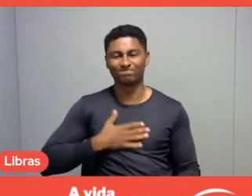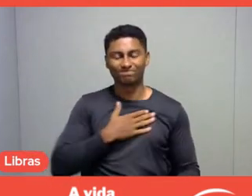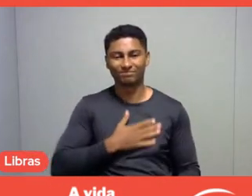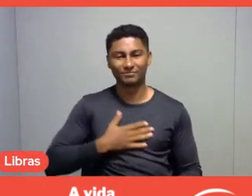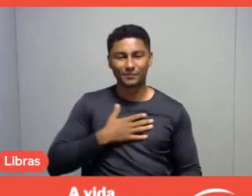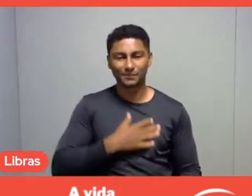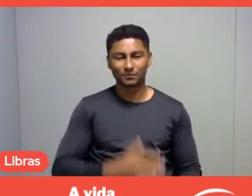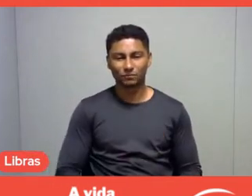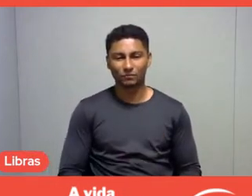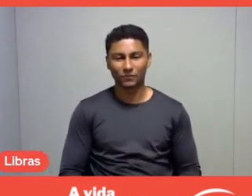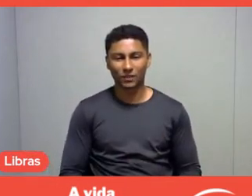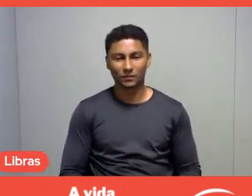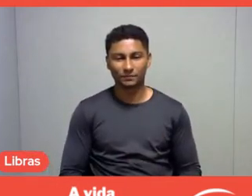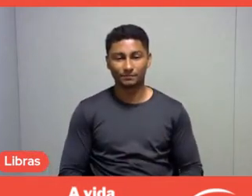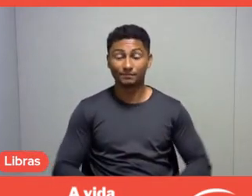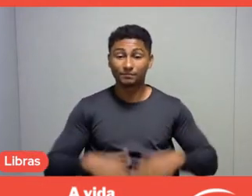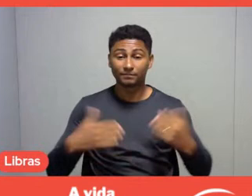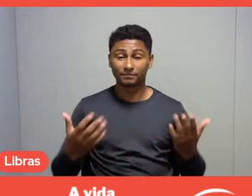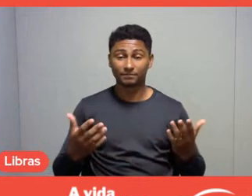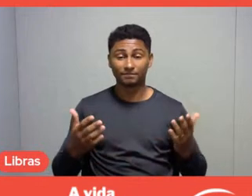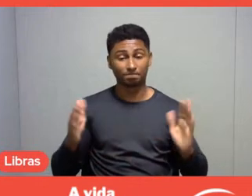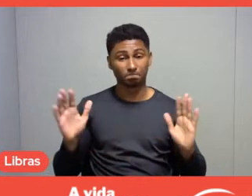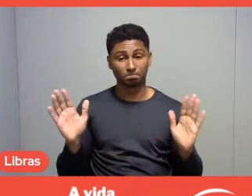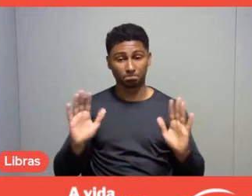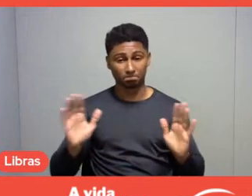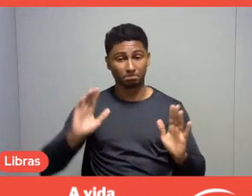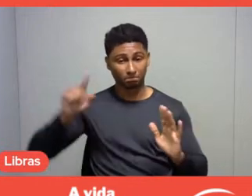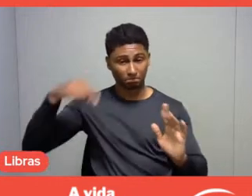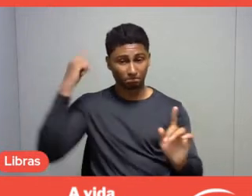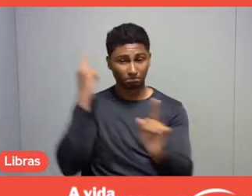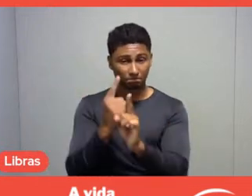So, see you soon, let's say goodbye.